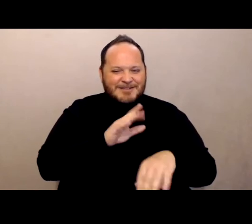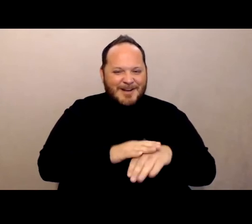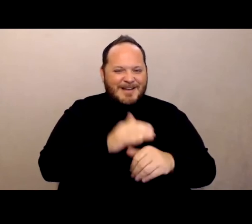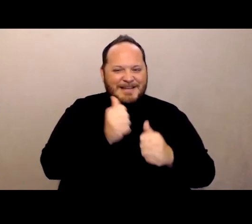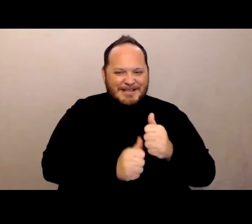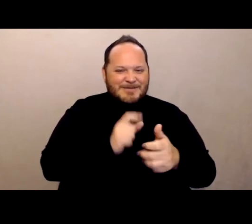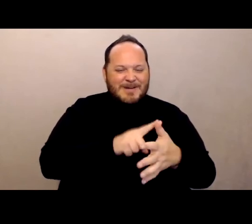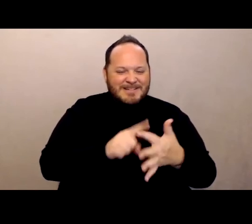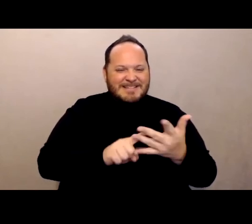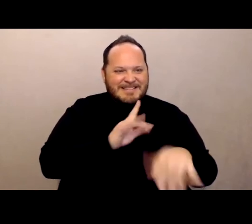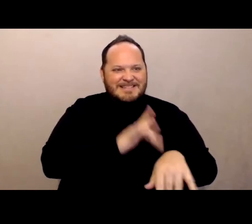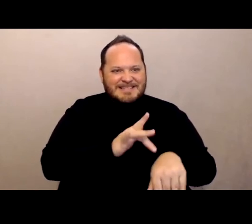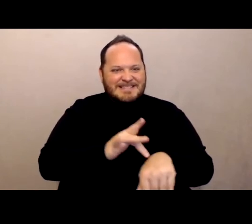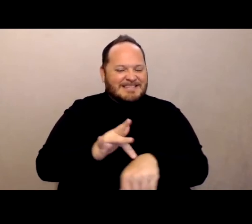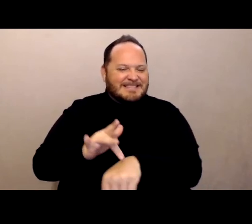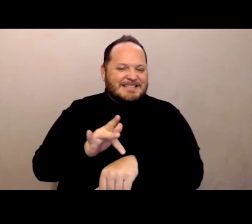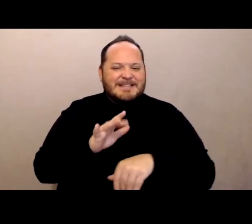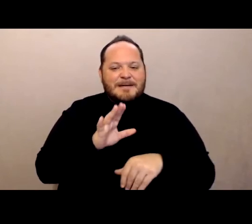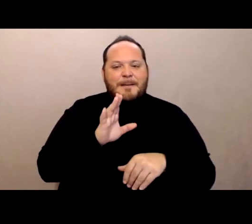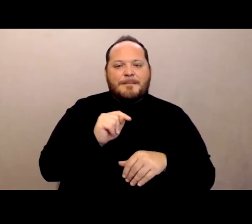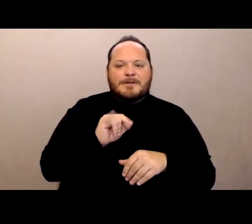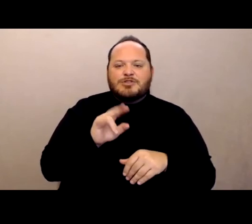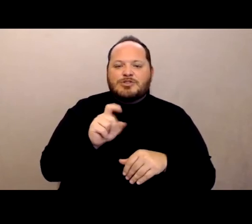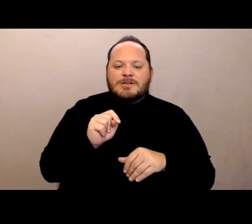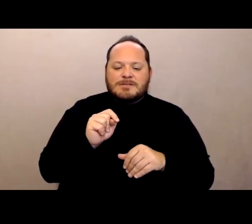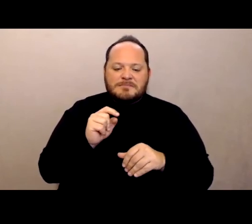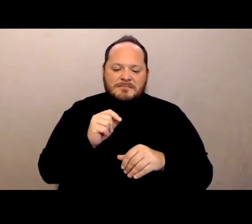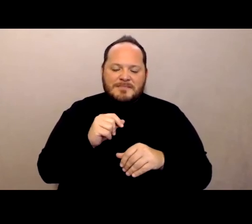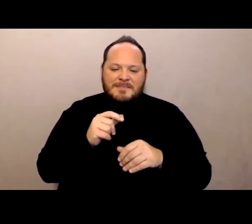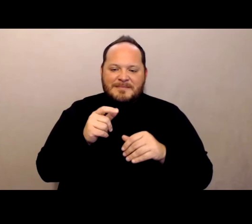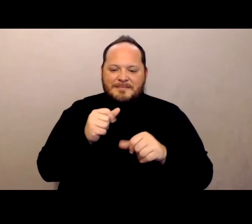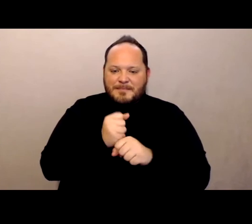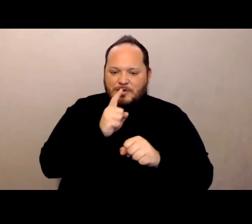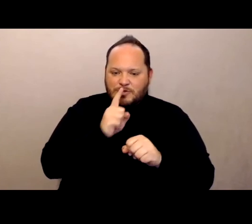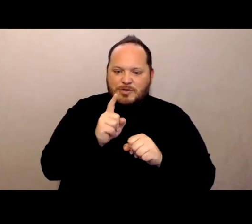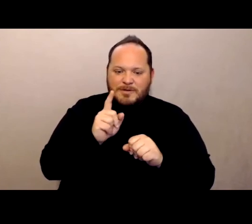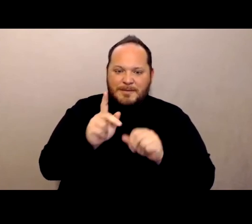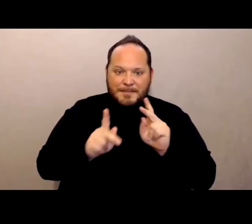And, but just so people feel like they get, when we post this, they have, you know